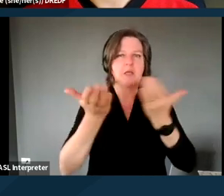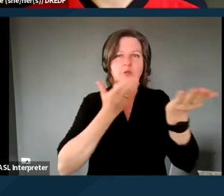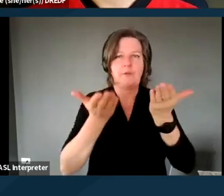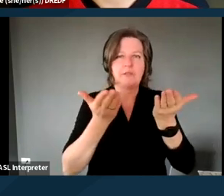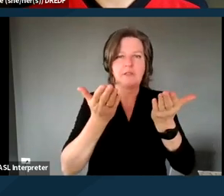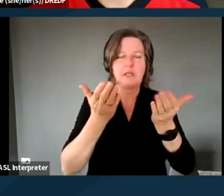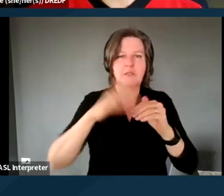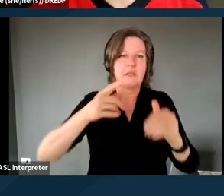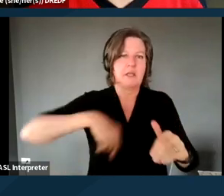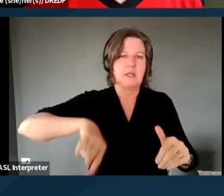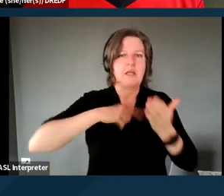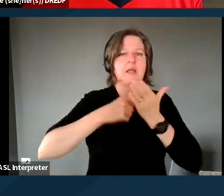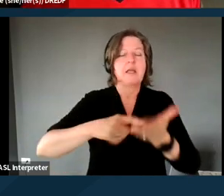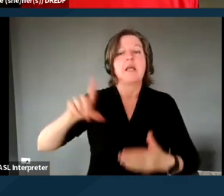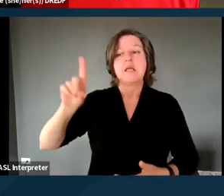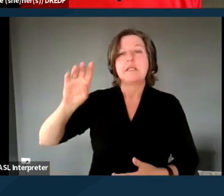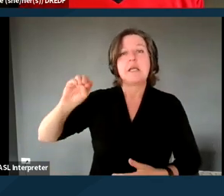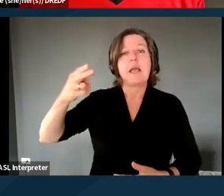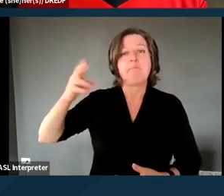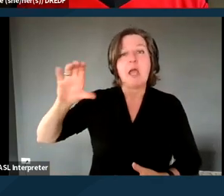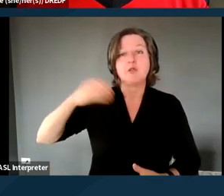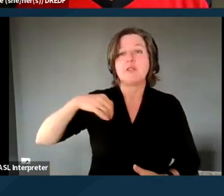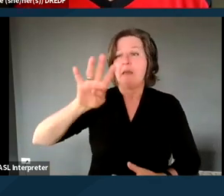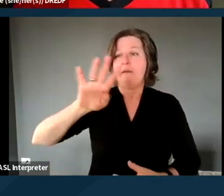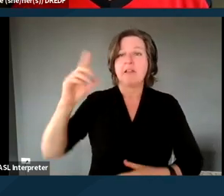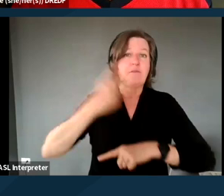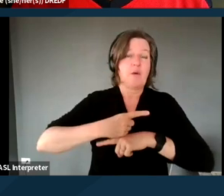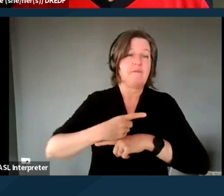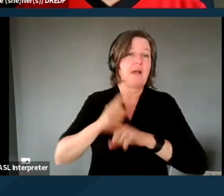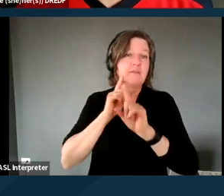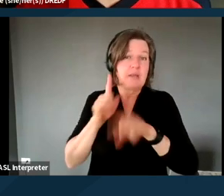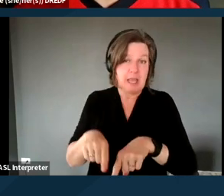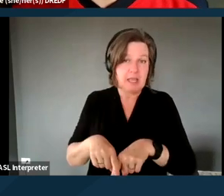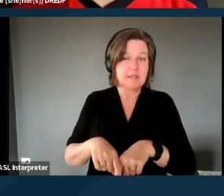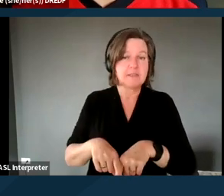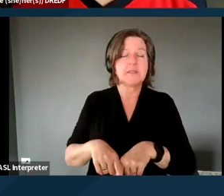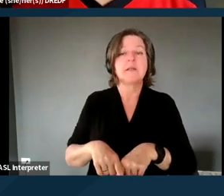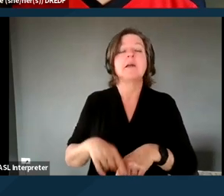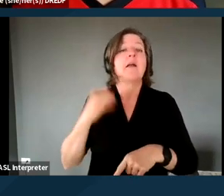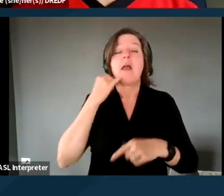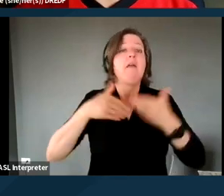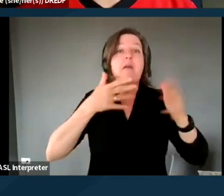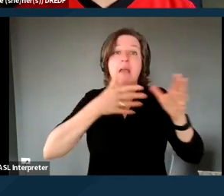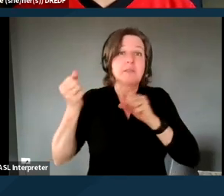DMHC has 45 days to respond and 7 of expedited. But that they do also